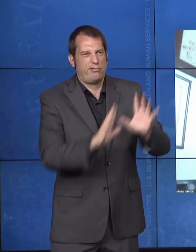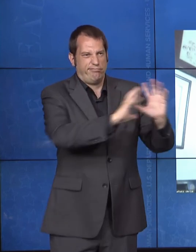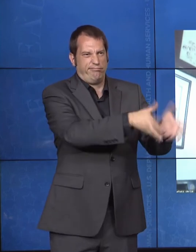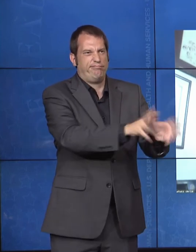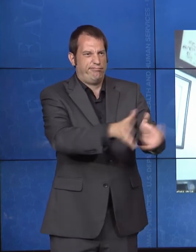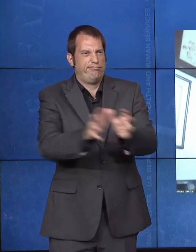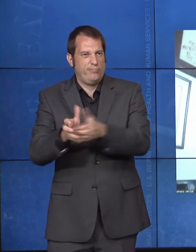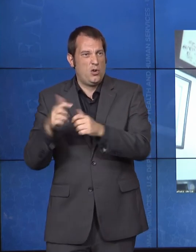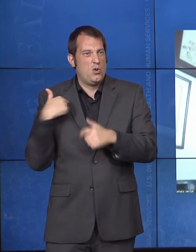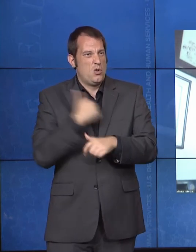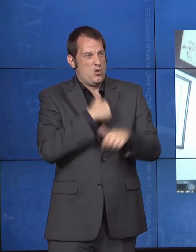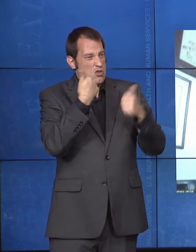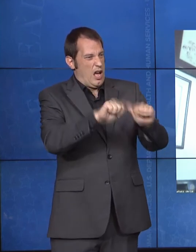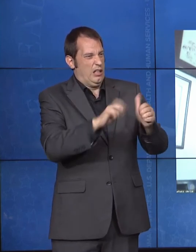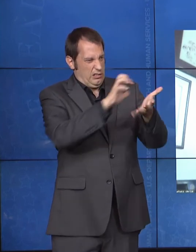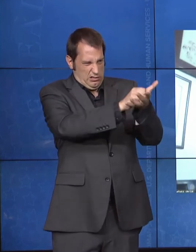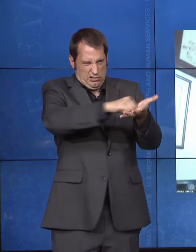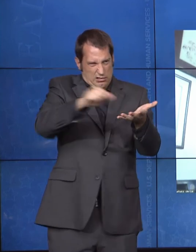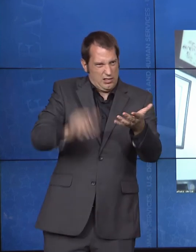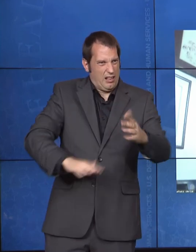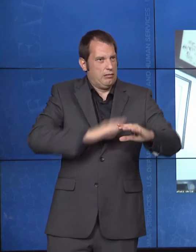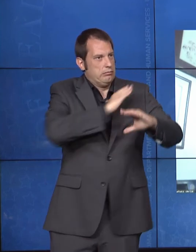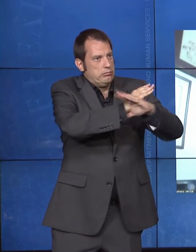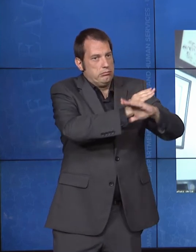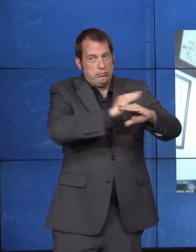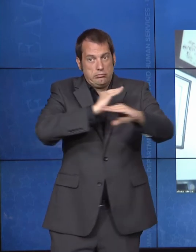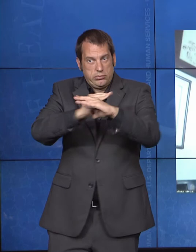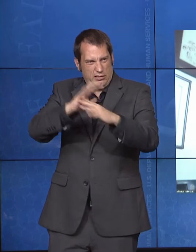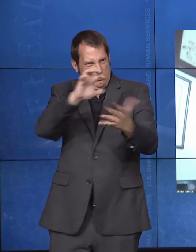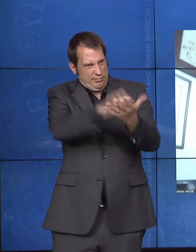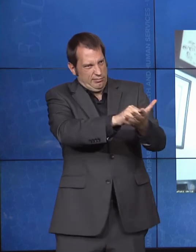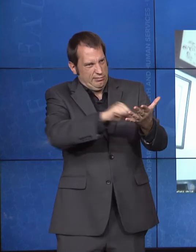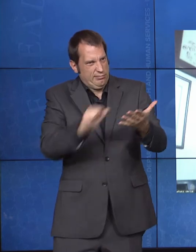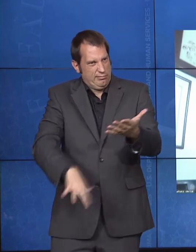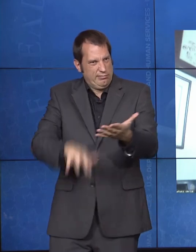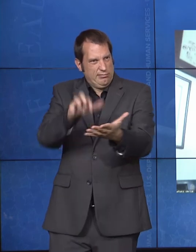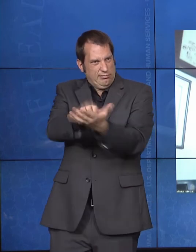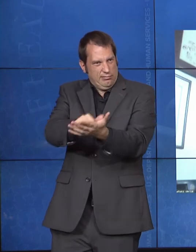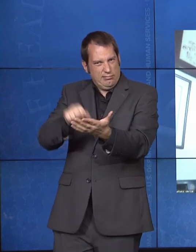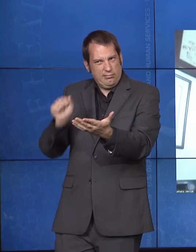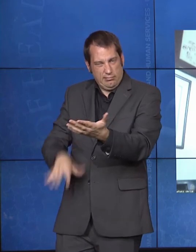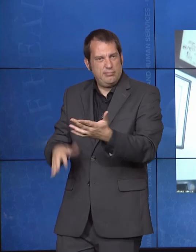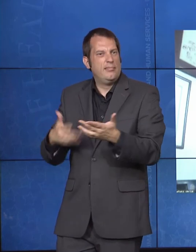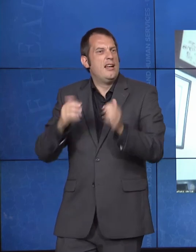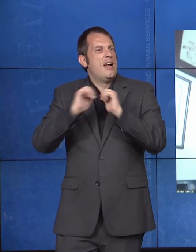quite boldly, what we can do to support individuals with disabilities who again want to enter